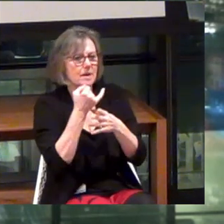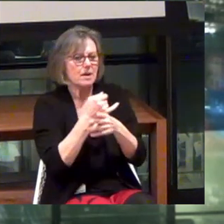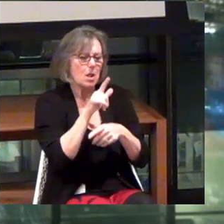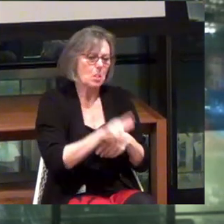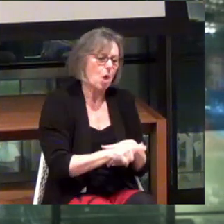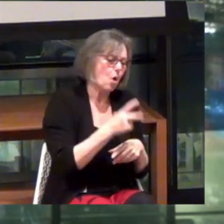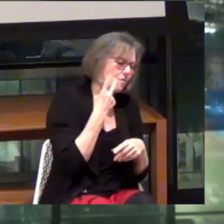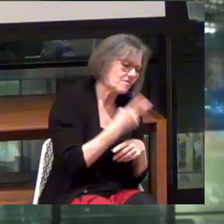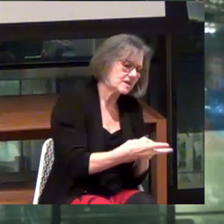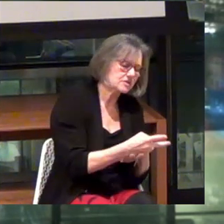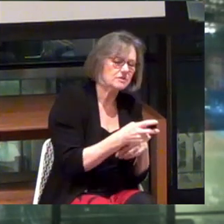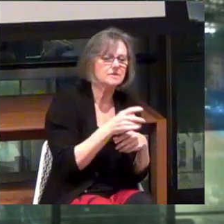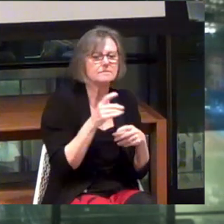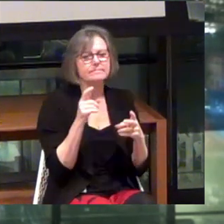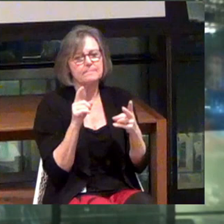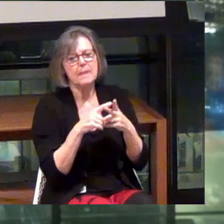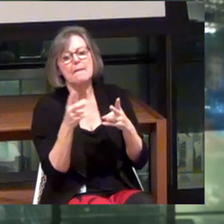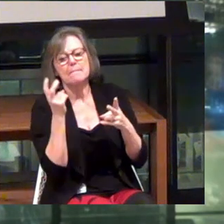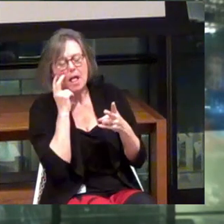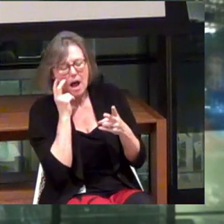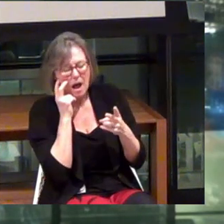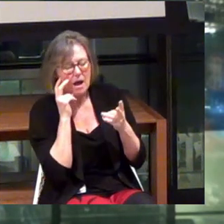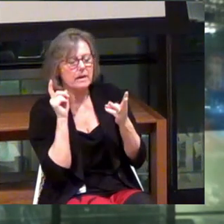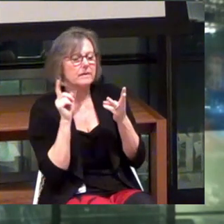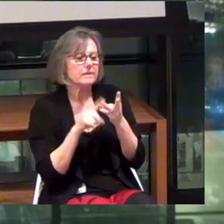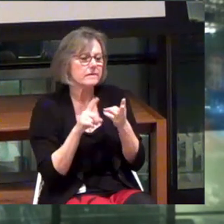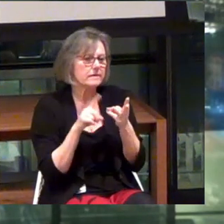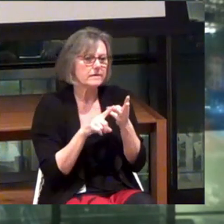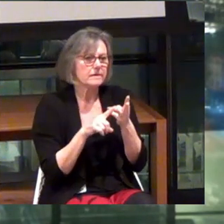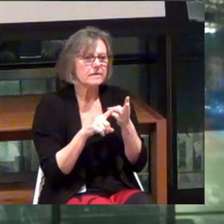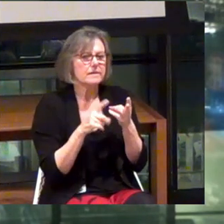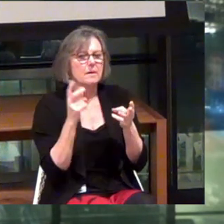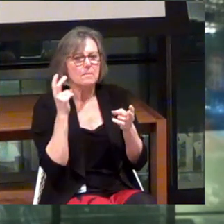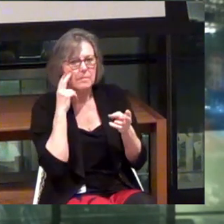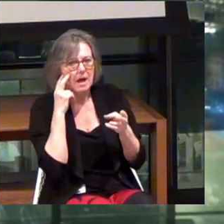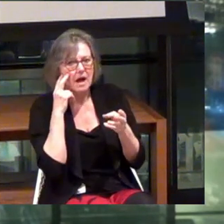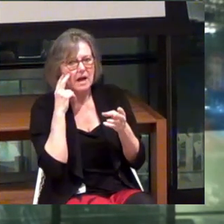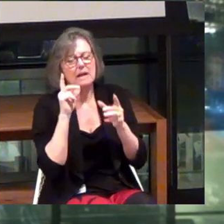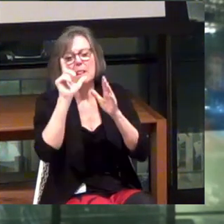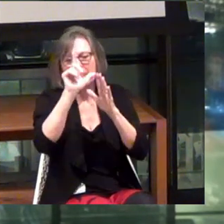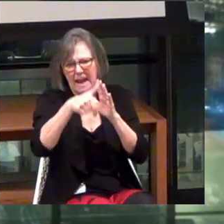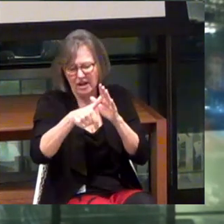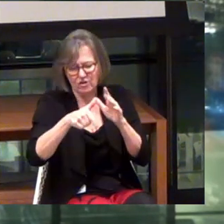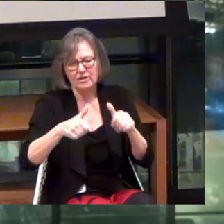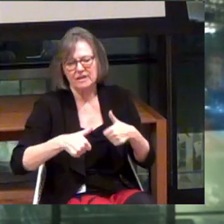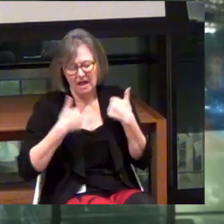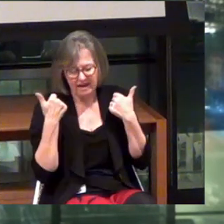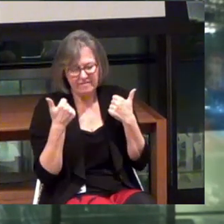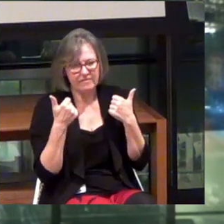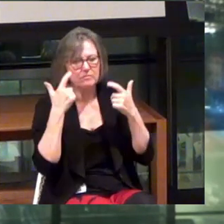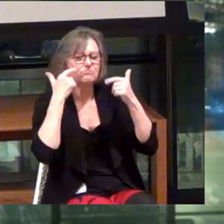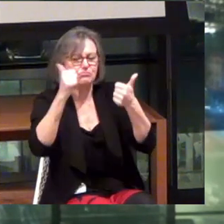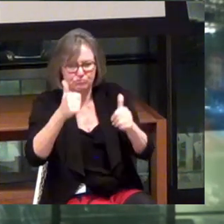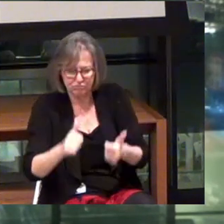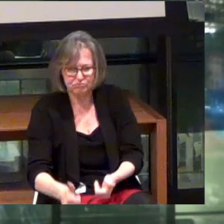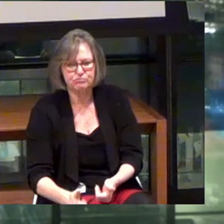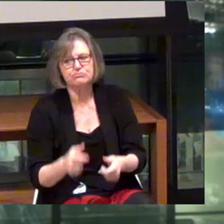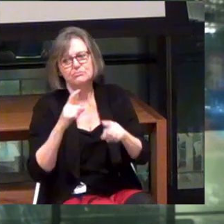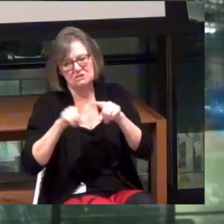So low vision, blind, blind later in life, you know, so a variety of different tests.